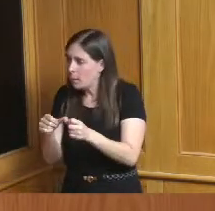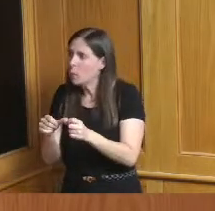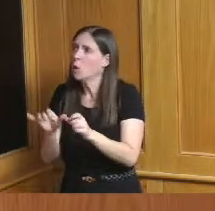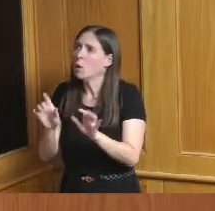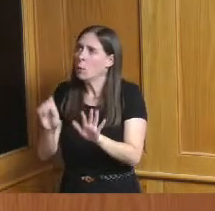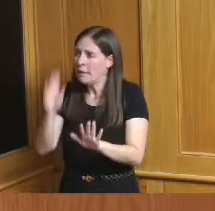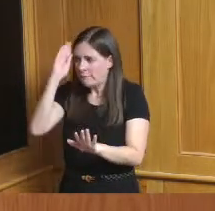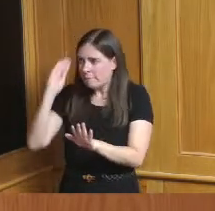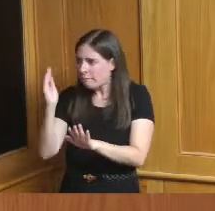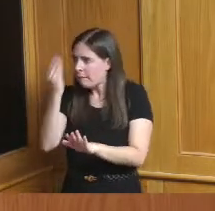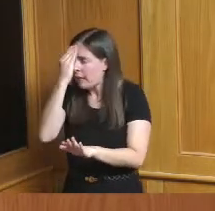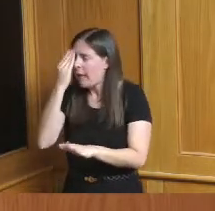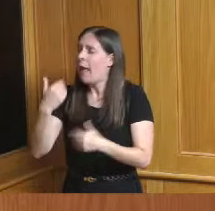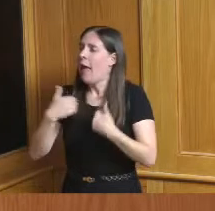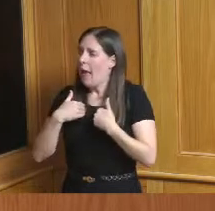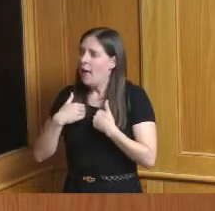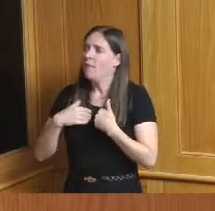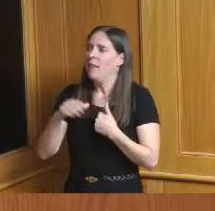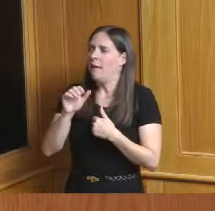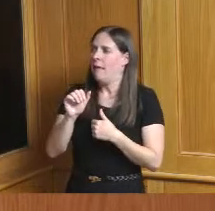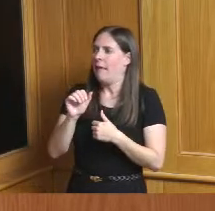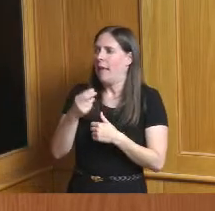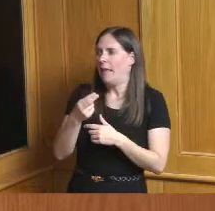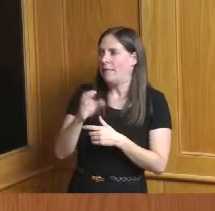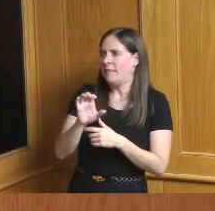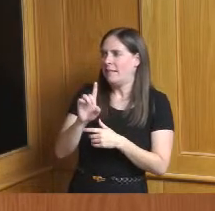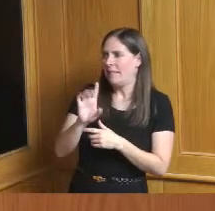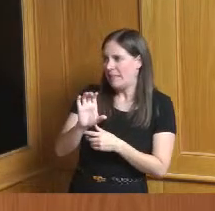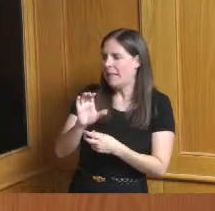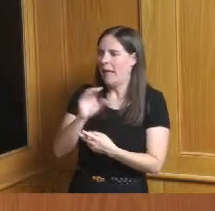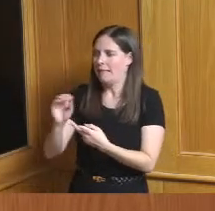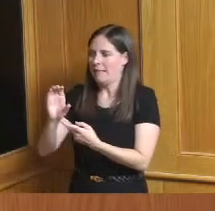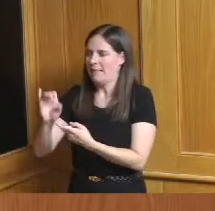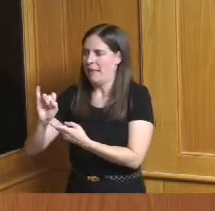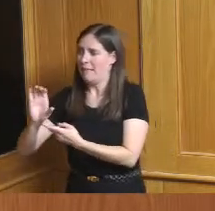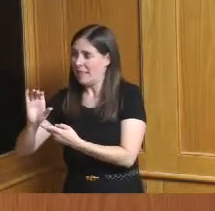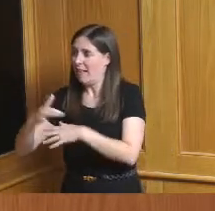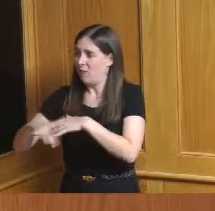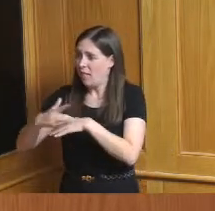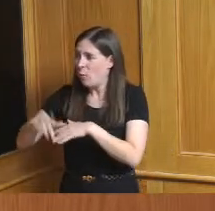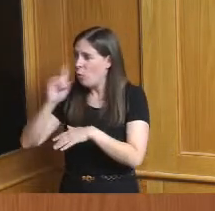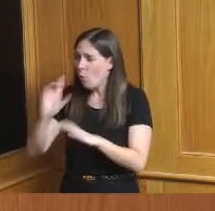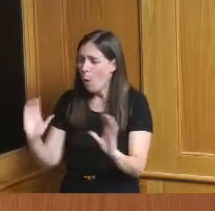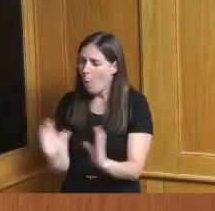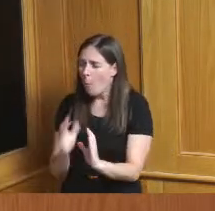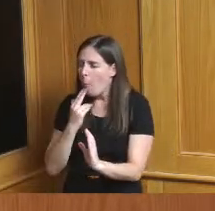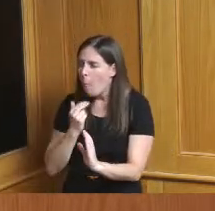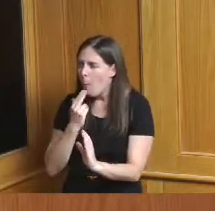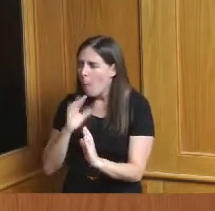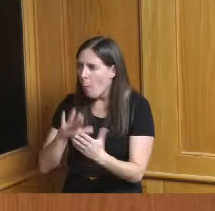HCDC and the CIC that is available to help these smaller jurisdictions kind of move the needle and